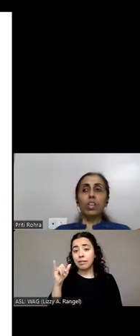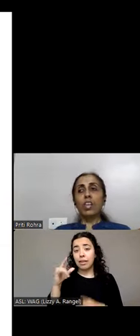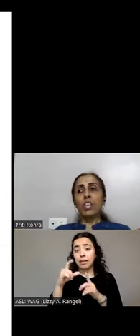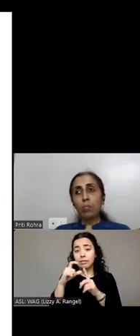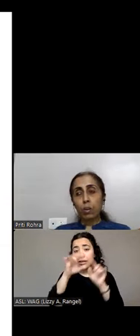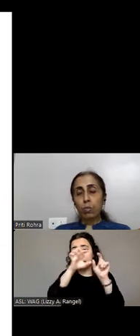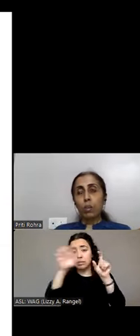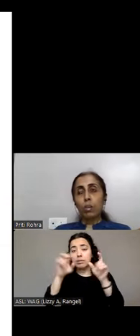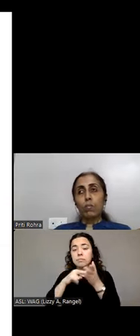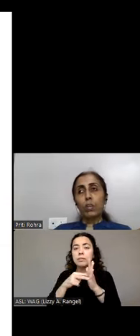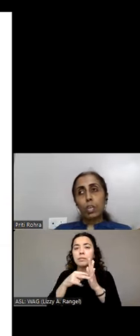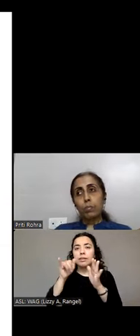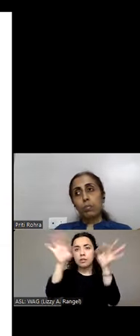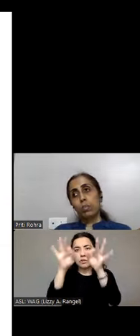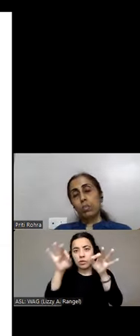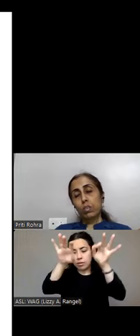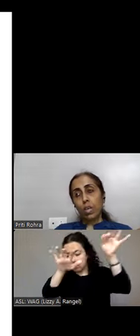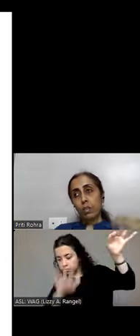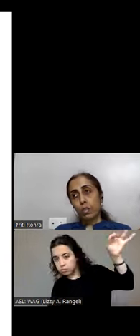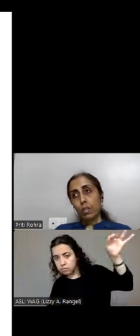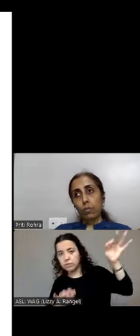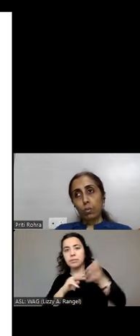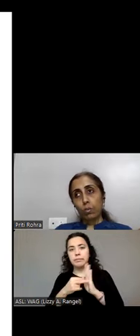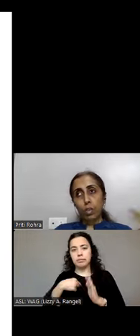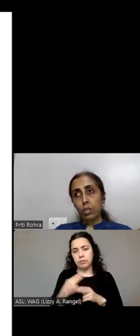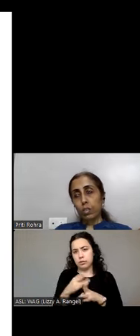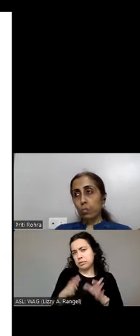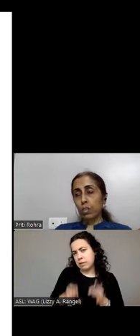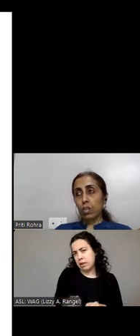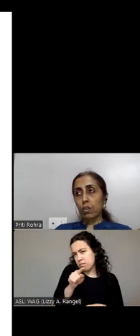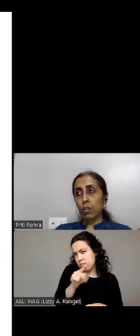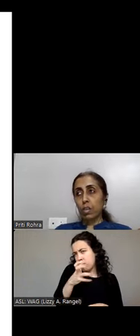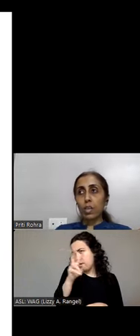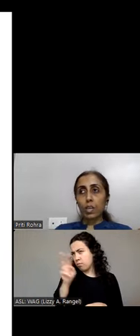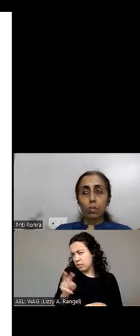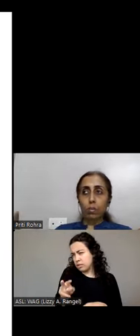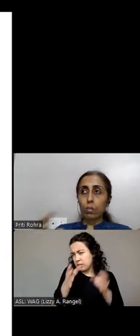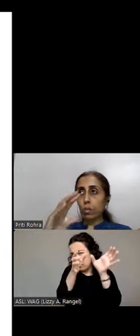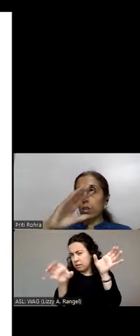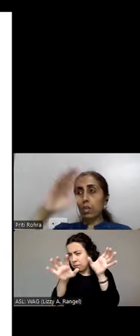content below will help users decide whether they want to read the subset of content or if they need